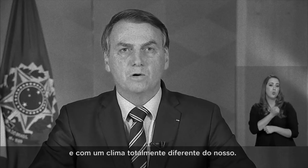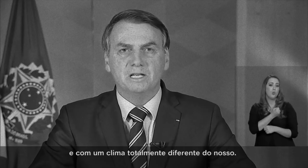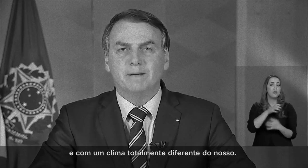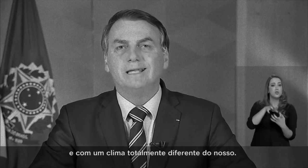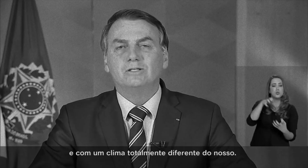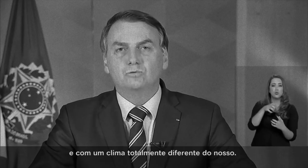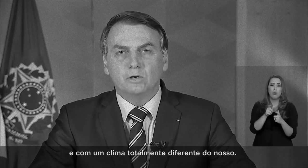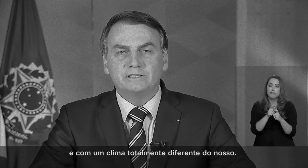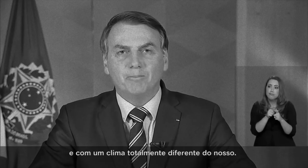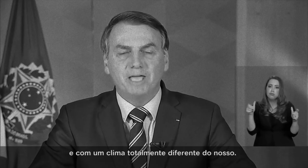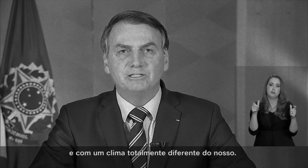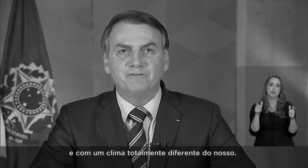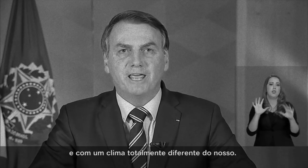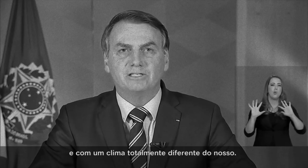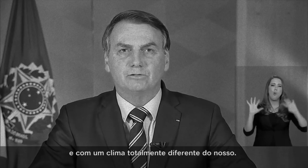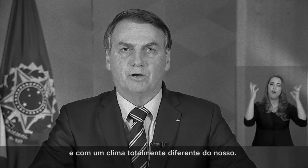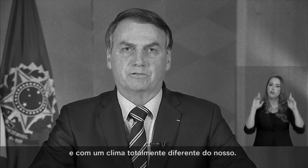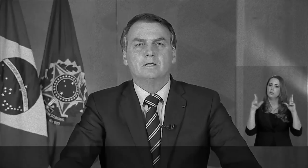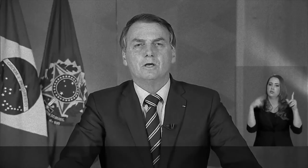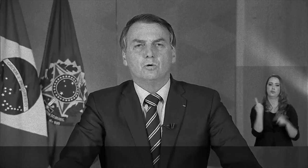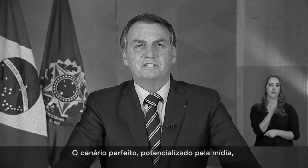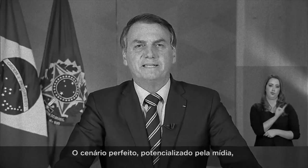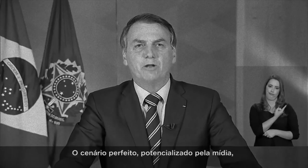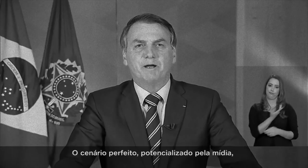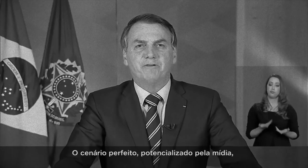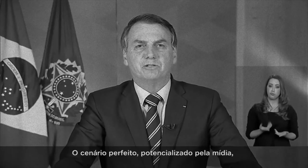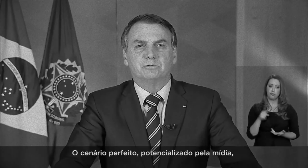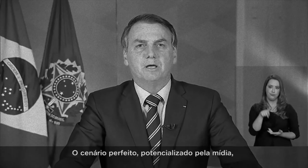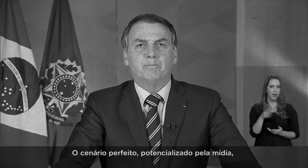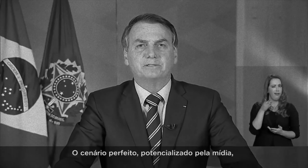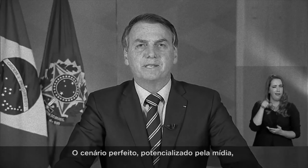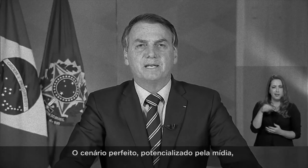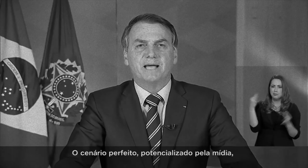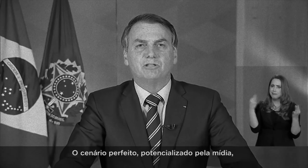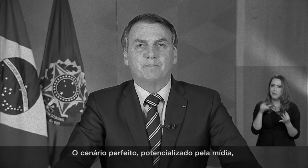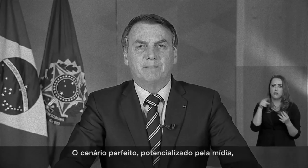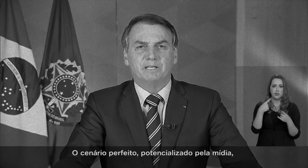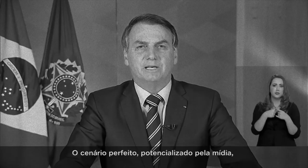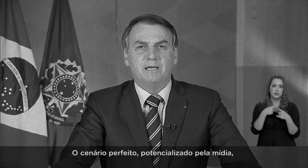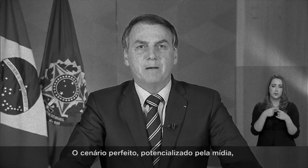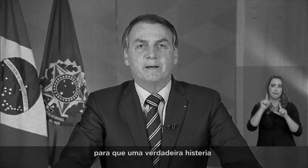and with a climate totally different from ours. The perfect scenario, weaponized by the media